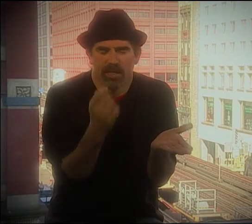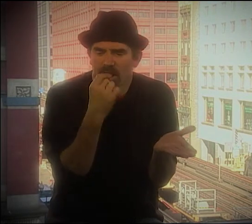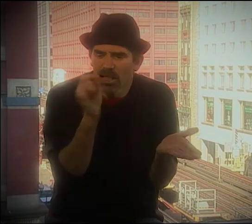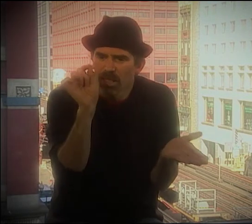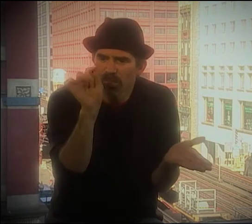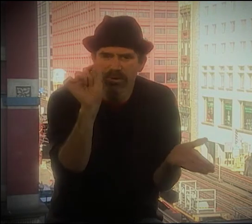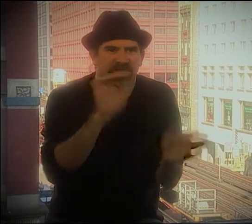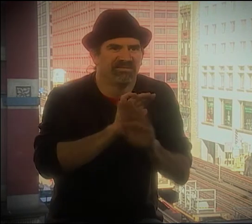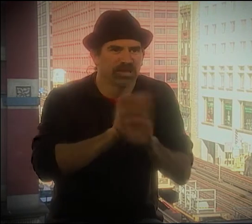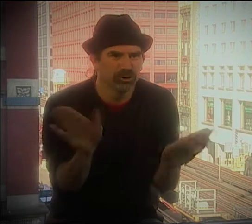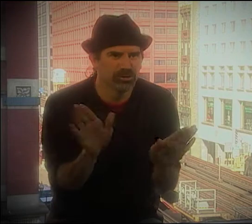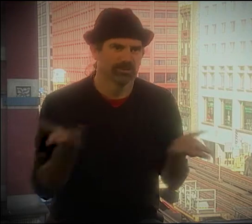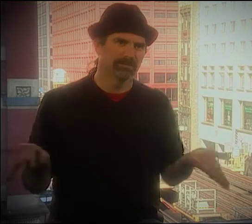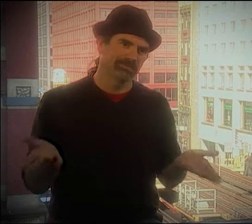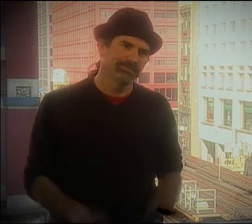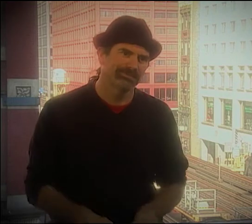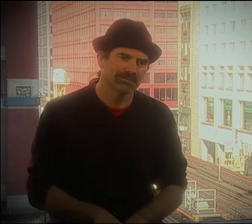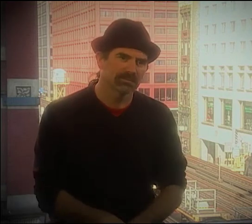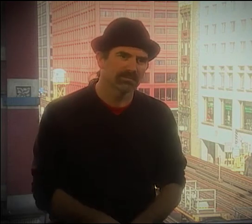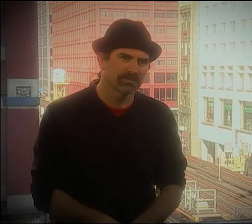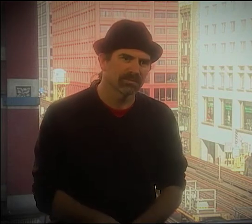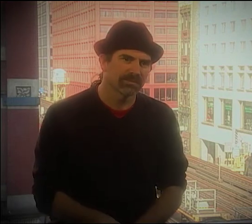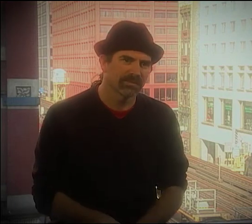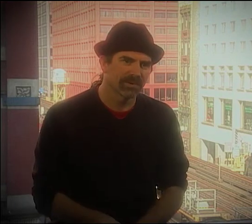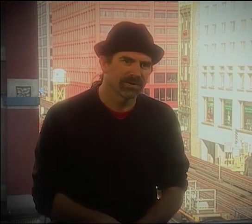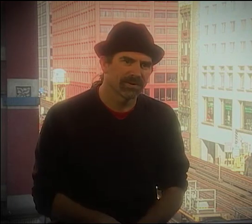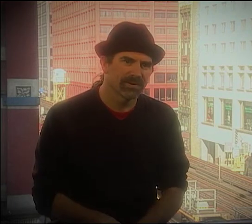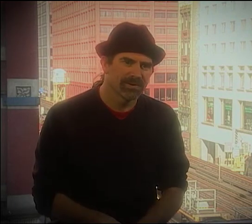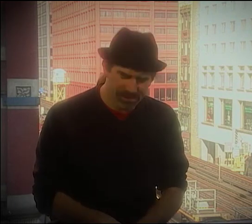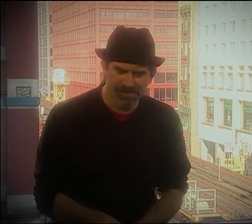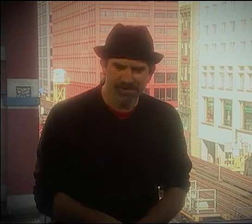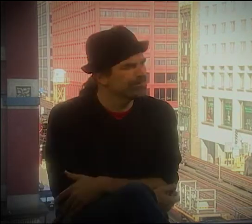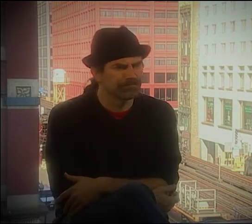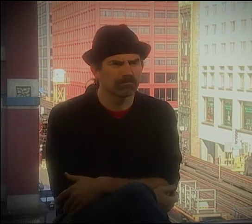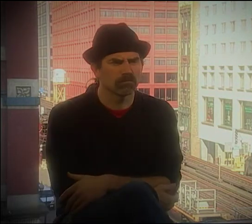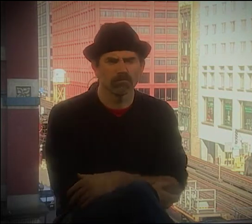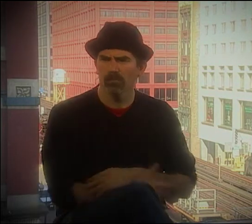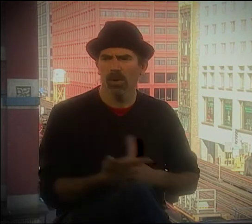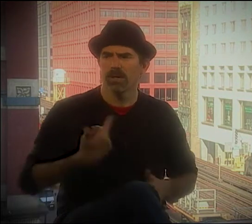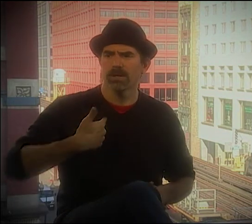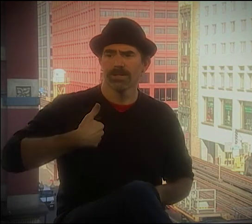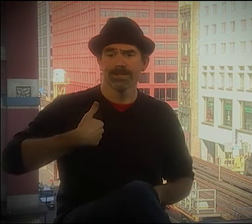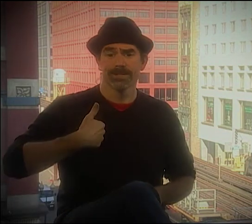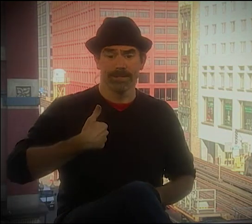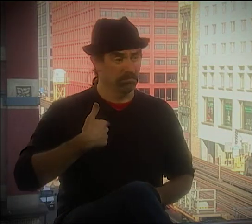THE PICTURE IS THERE. PERIOD. END OF STORY.